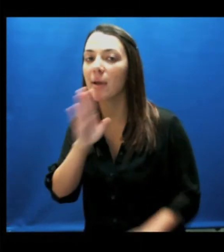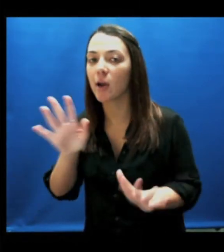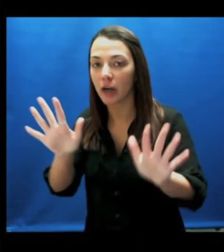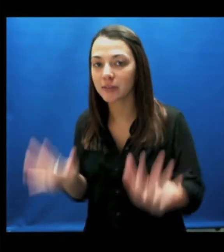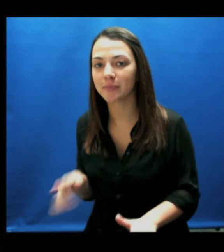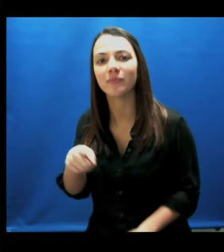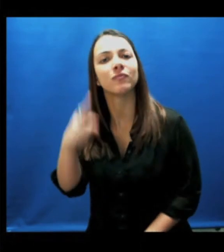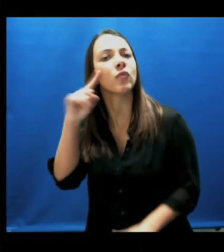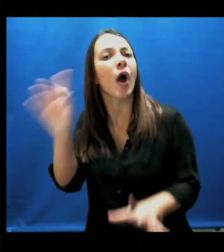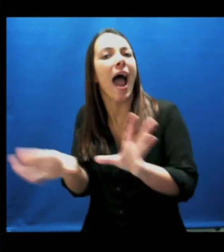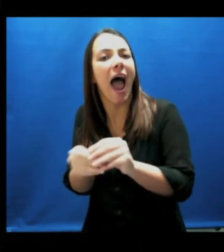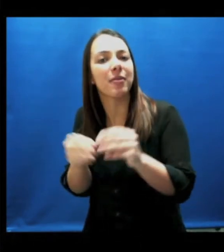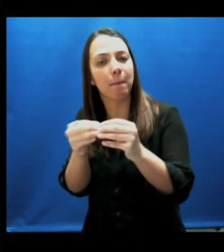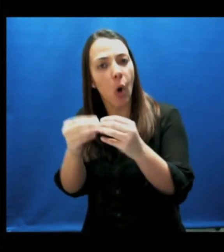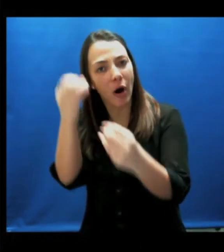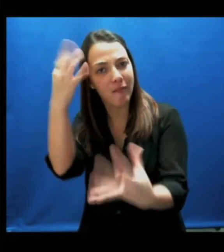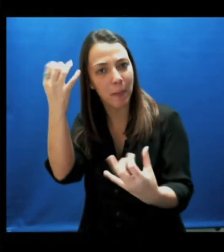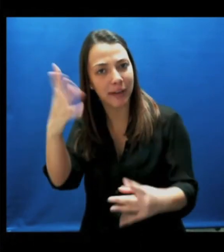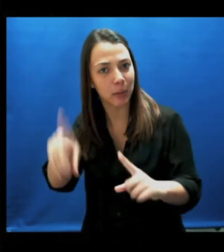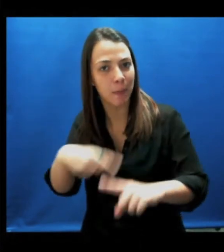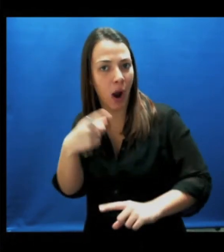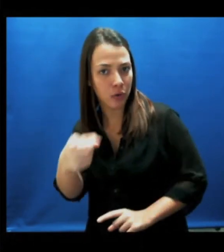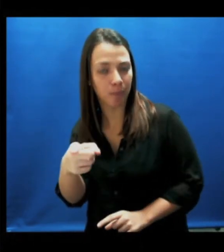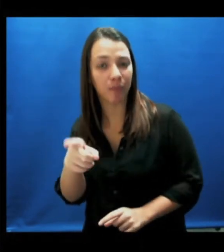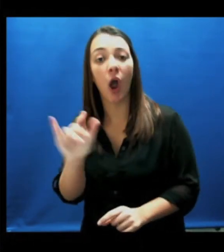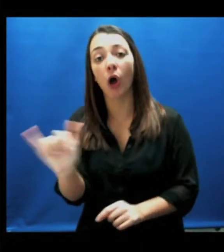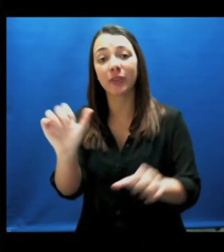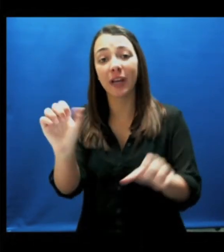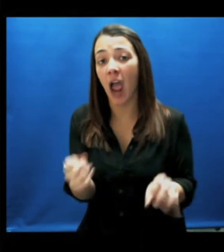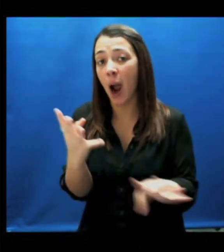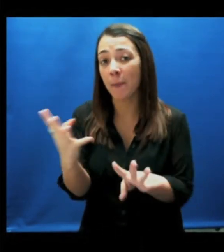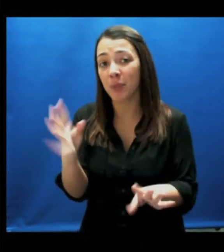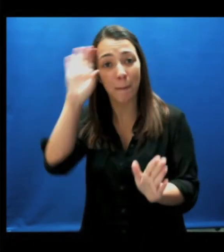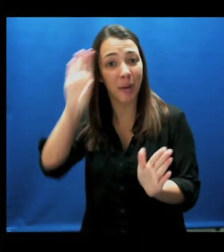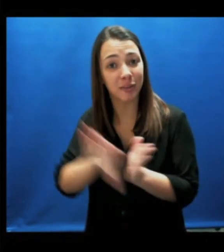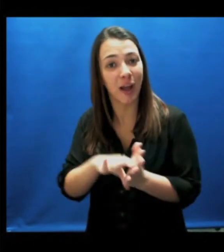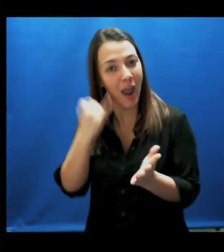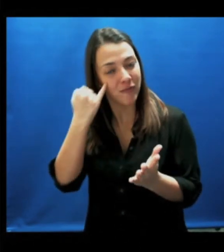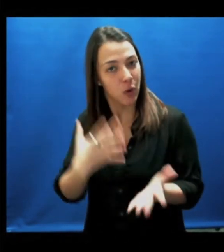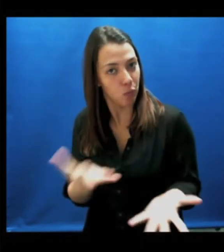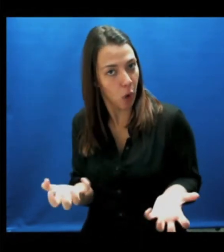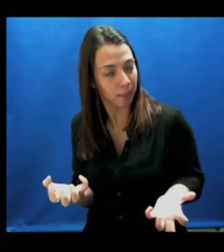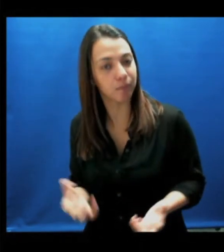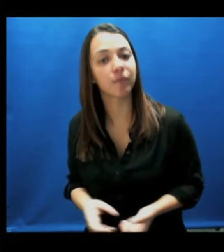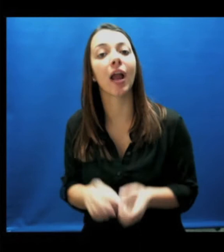"Be Awesome." This page is for entering your information and adding a picture if you would like to add one